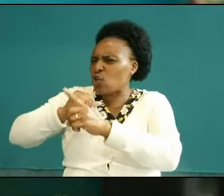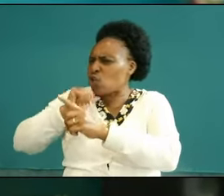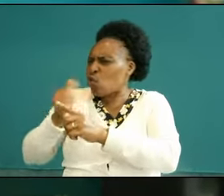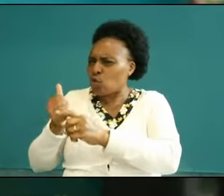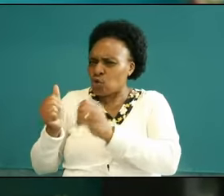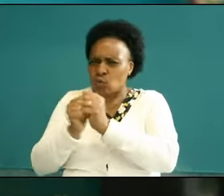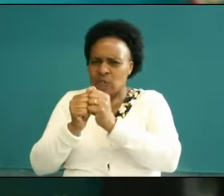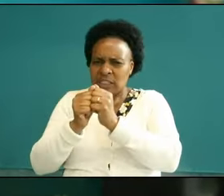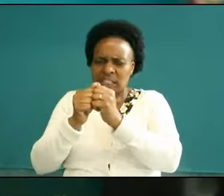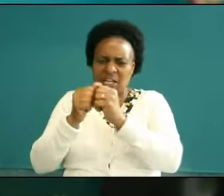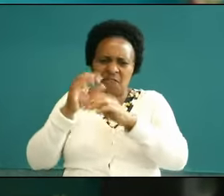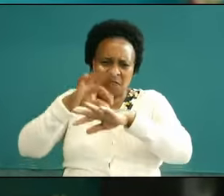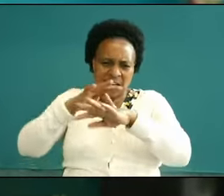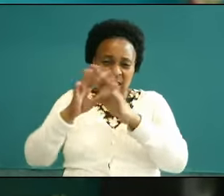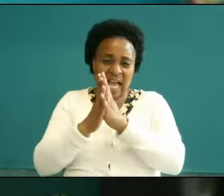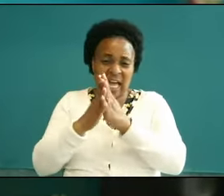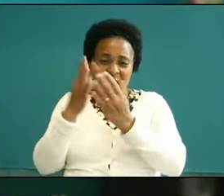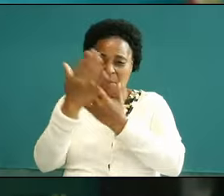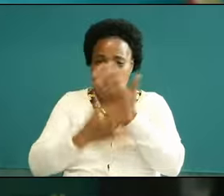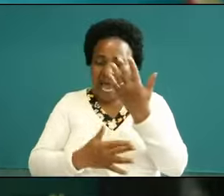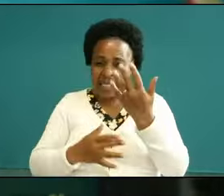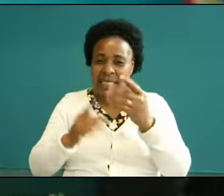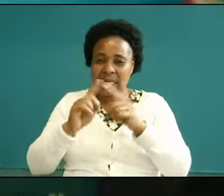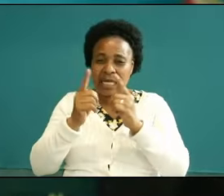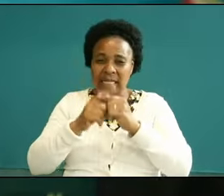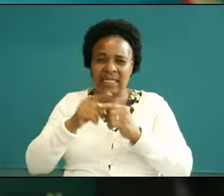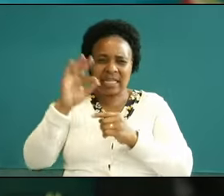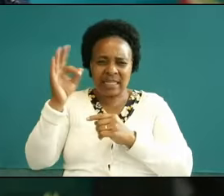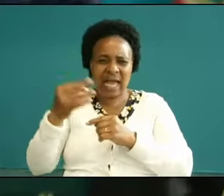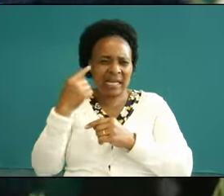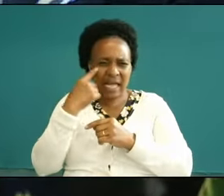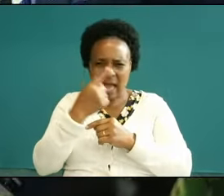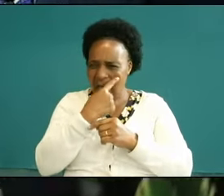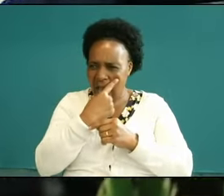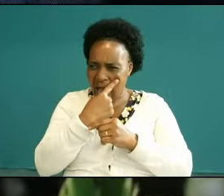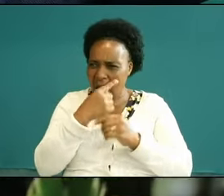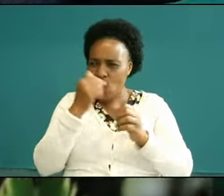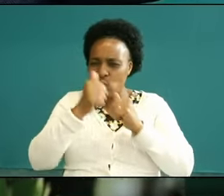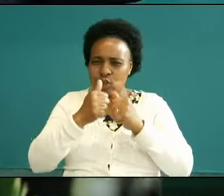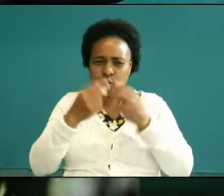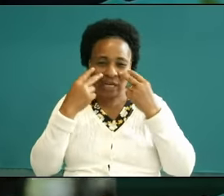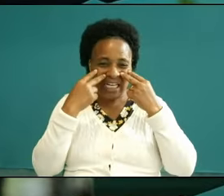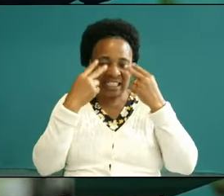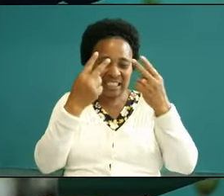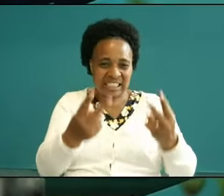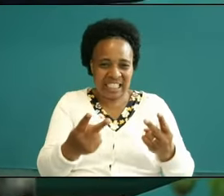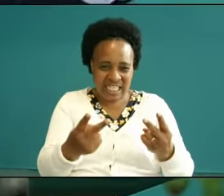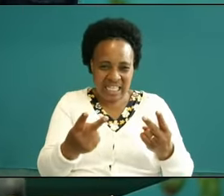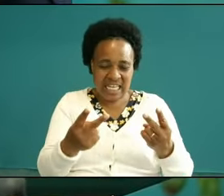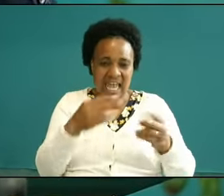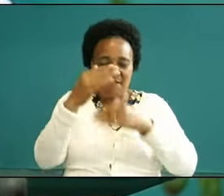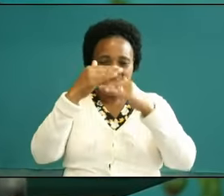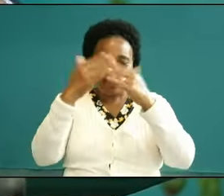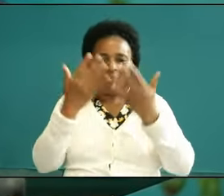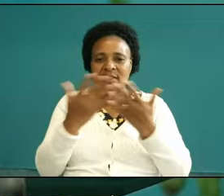you've got to activate the eye of your heart that you can see the enemy can somebody say Amen this